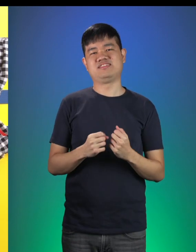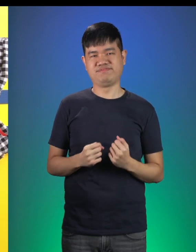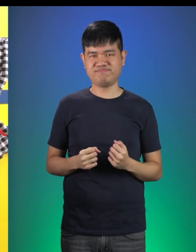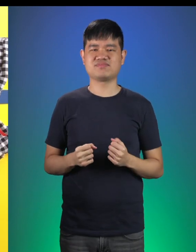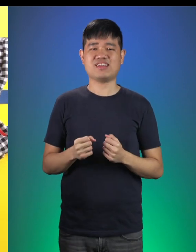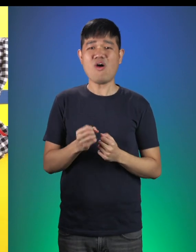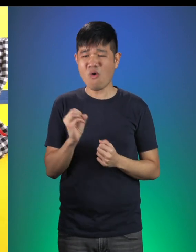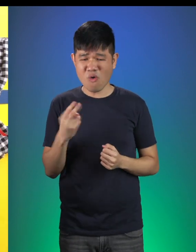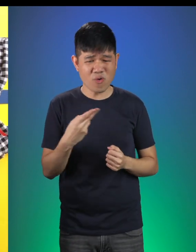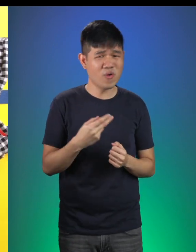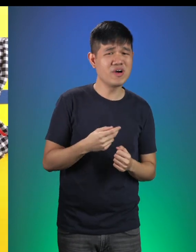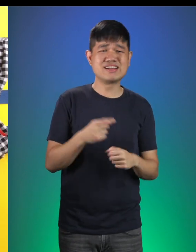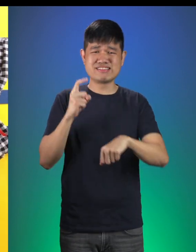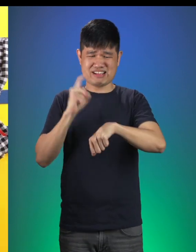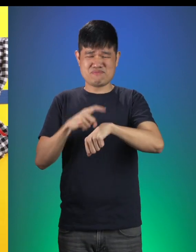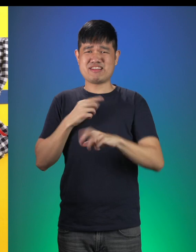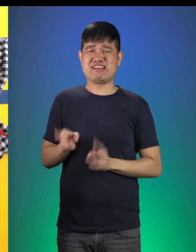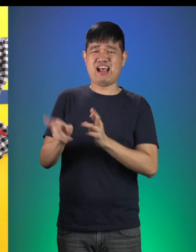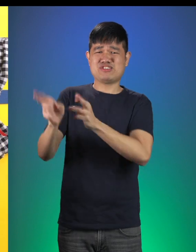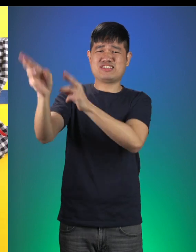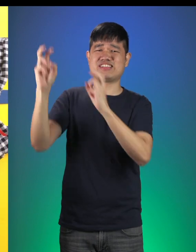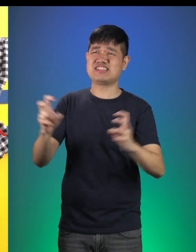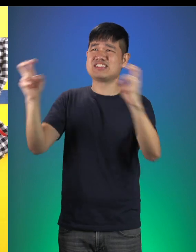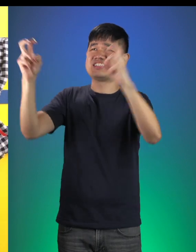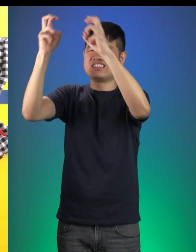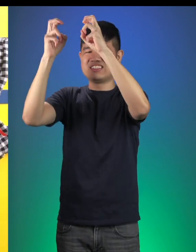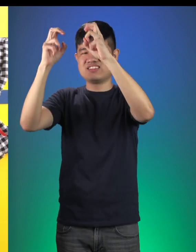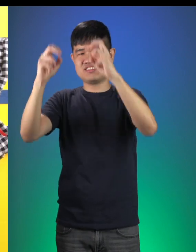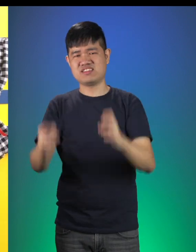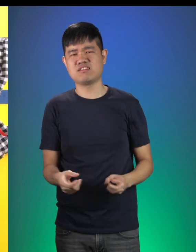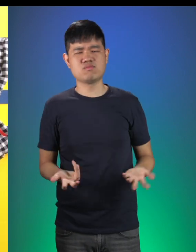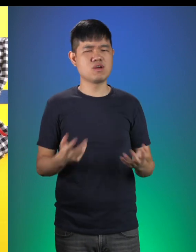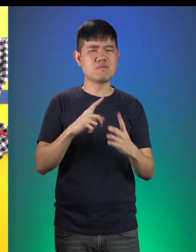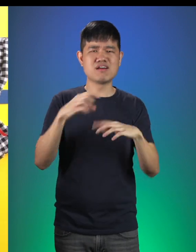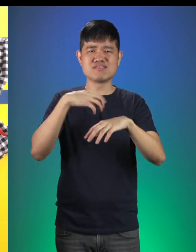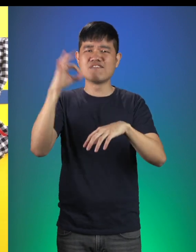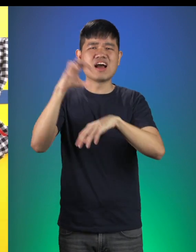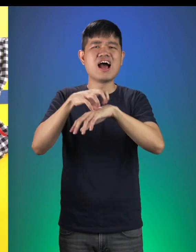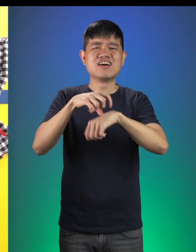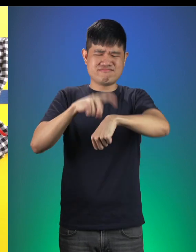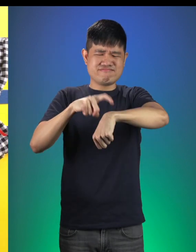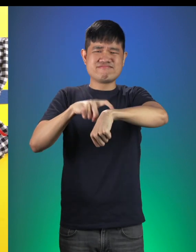Little Red: Oh my, I have to make my way to the Castle But where ever am I going to find a cake this late?